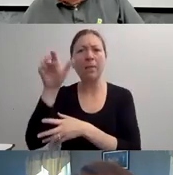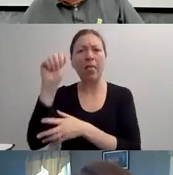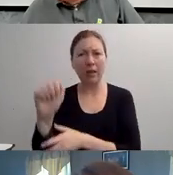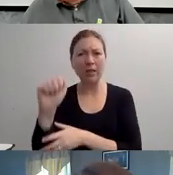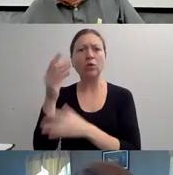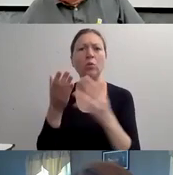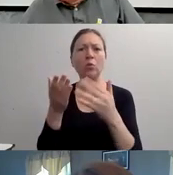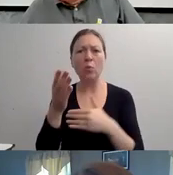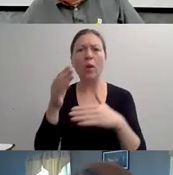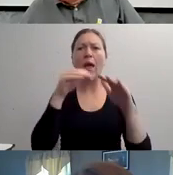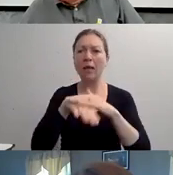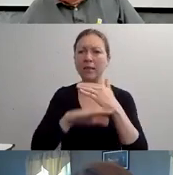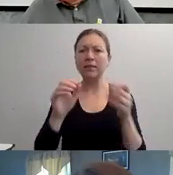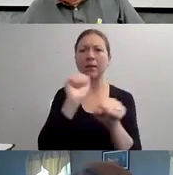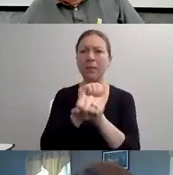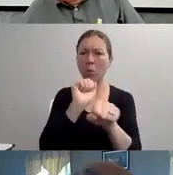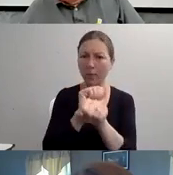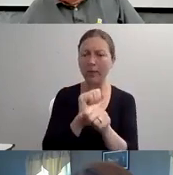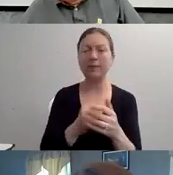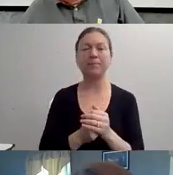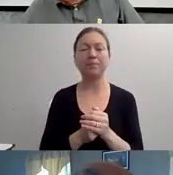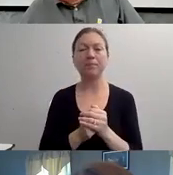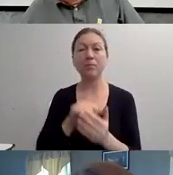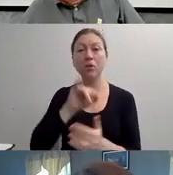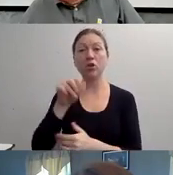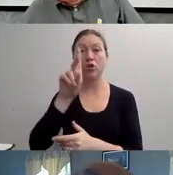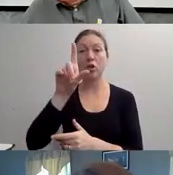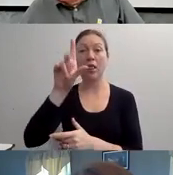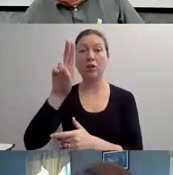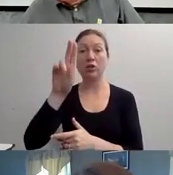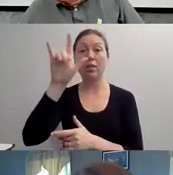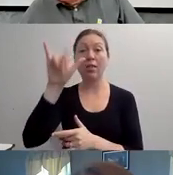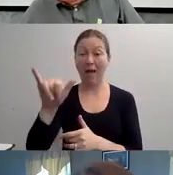LOUIS, SPANISH AMERICAN GIRLS SOCIETY AND A FOUNDING MEMBER OF BEST ABILITY, WHICH IS